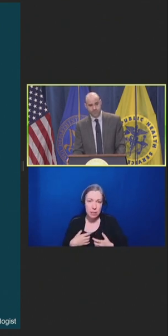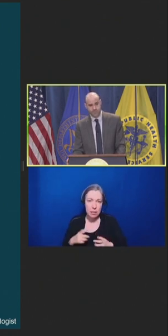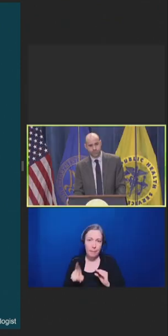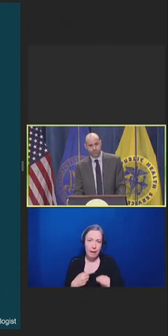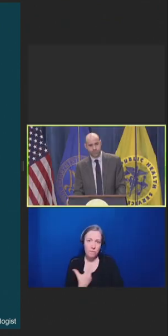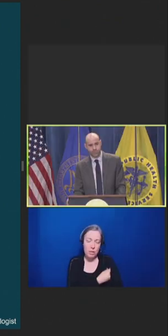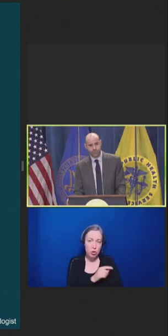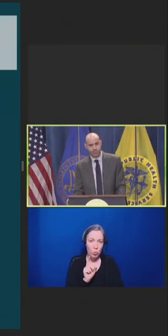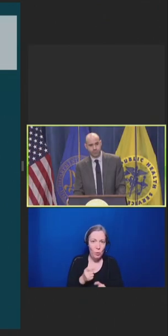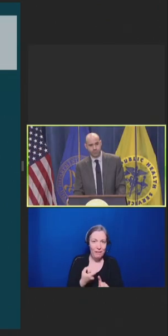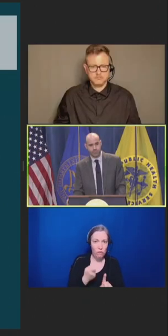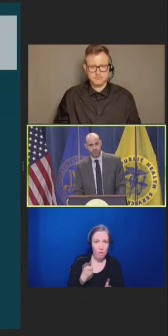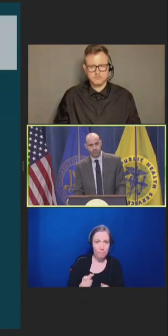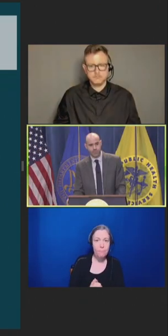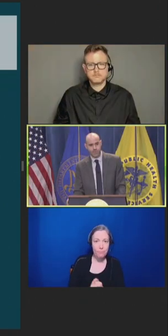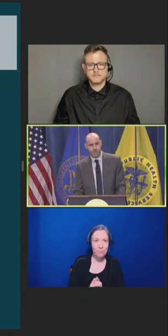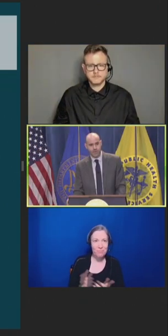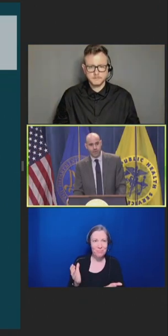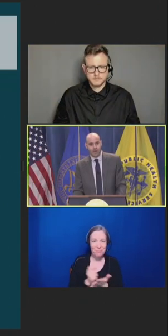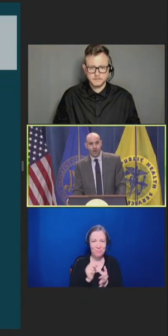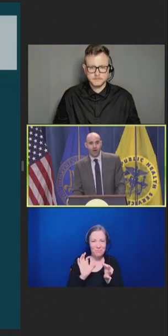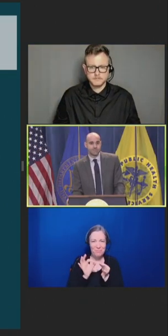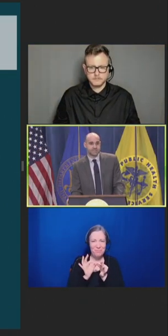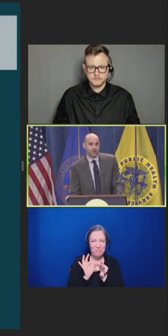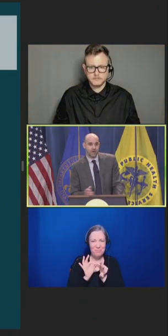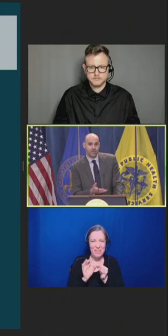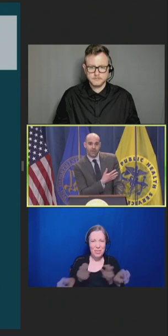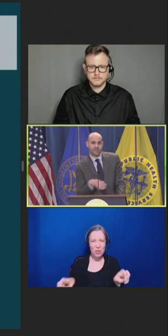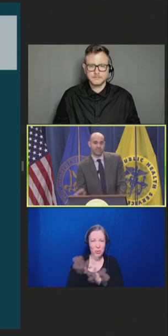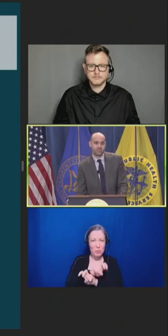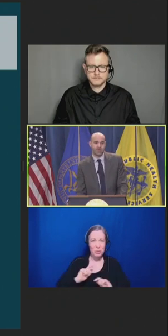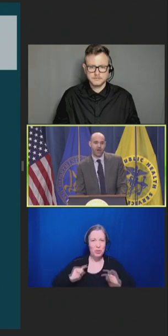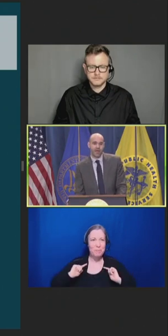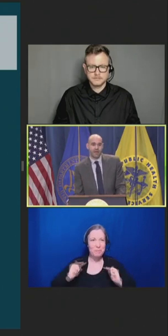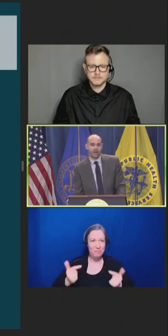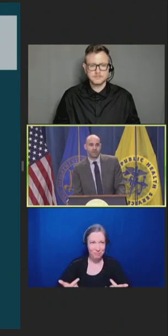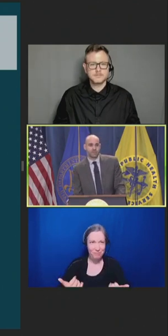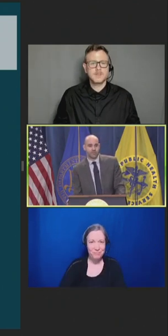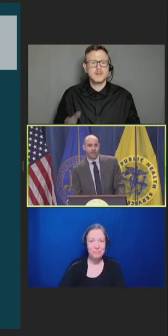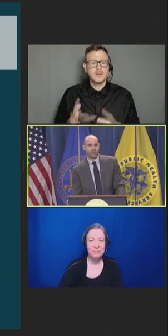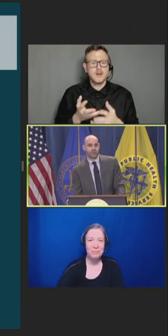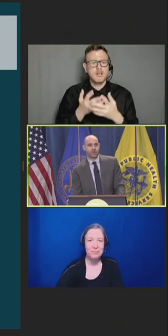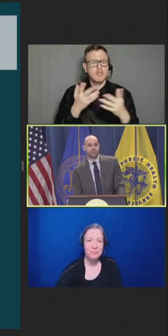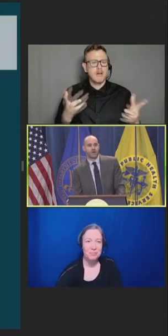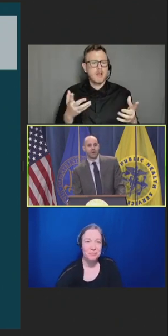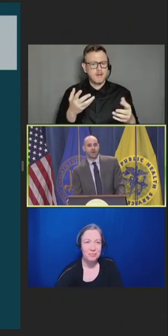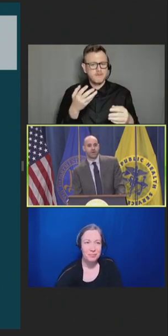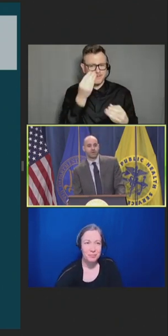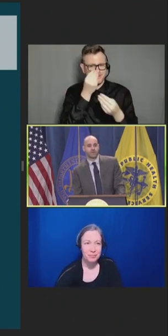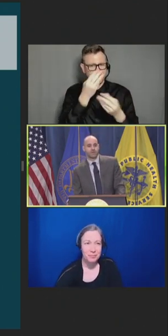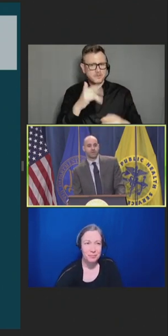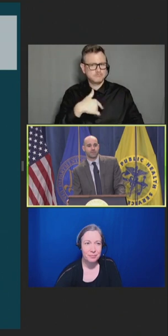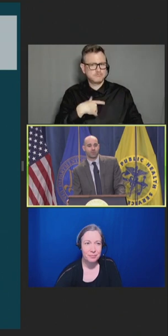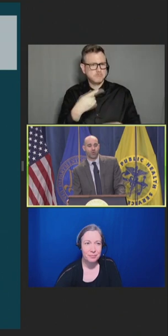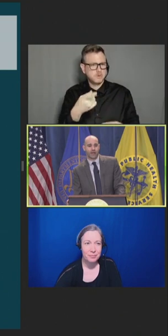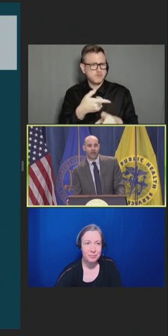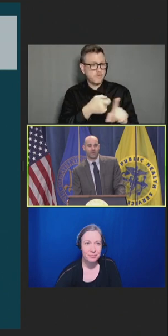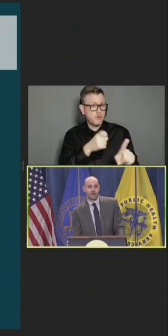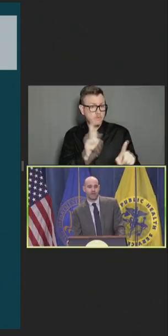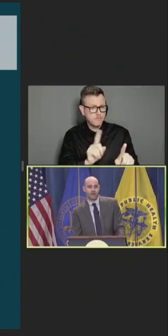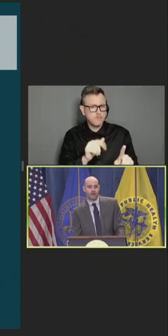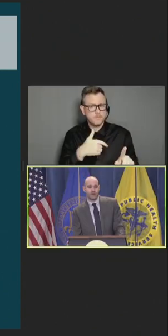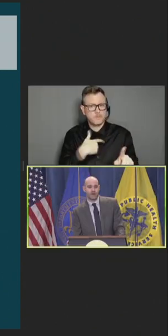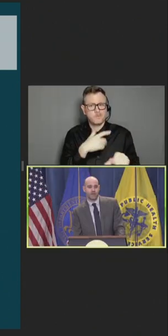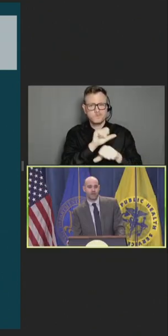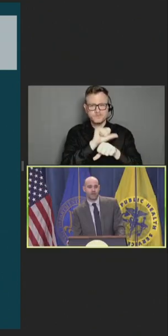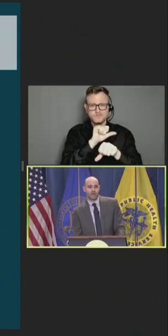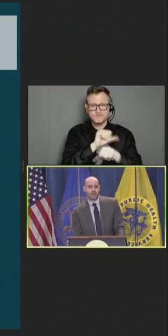And so, a lot of these tips I provide came from some work I've done at University of